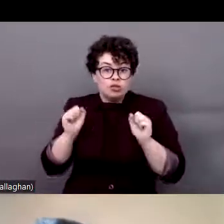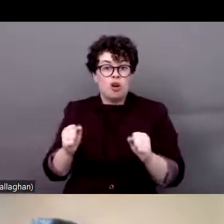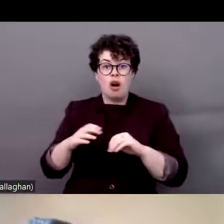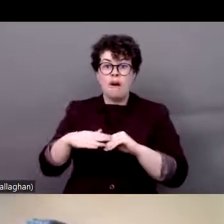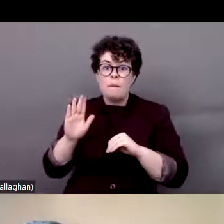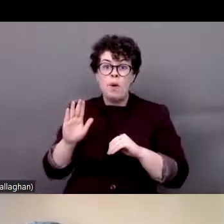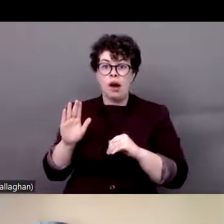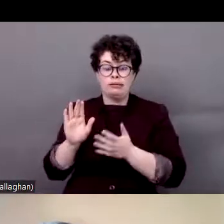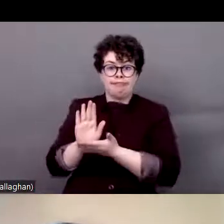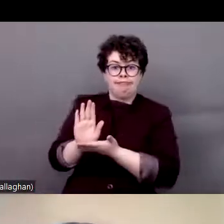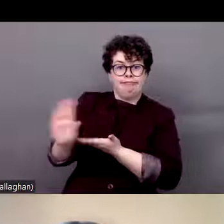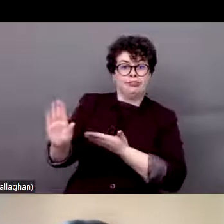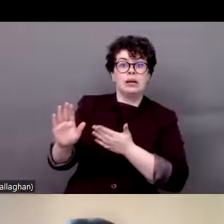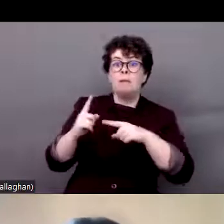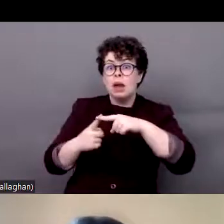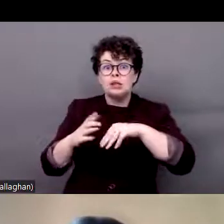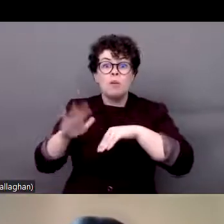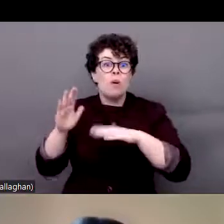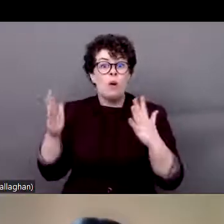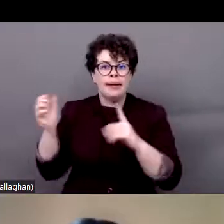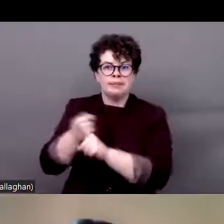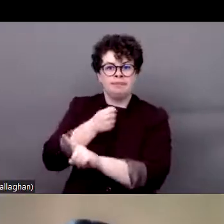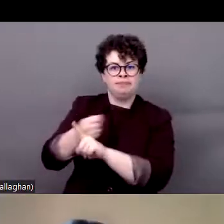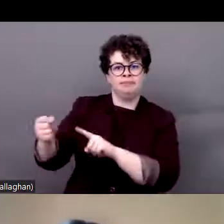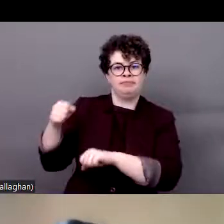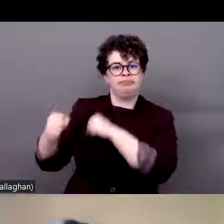pandemic, there were many cases of persons with